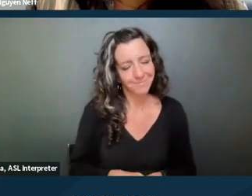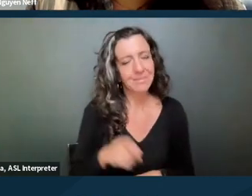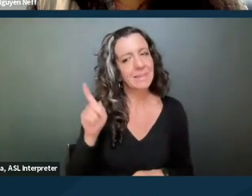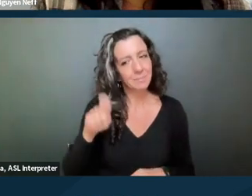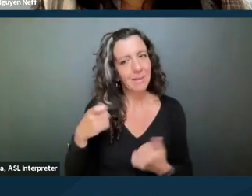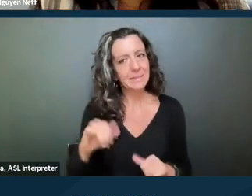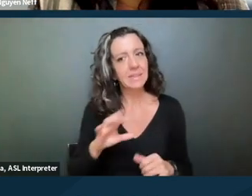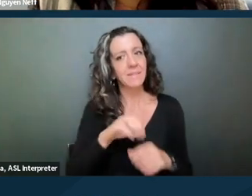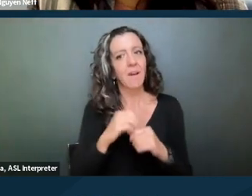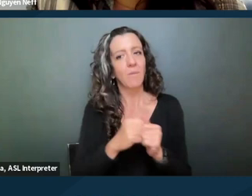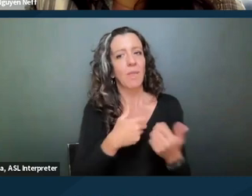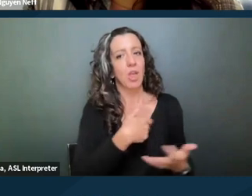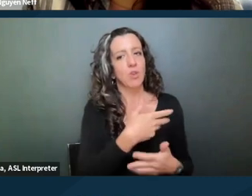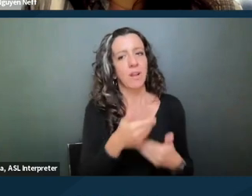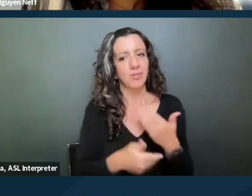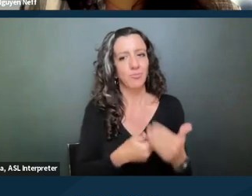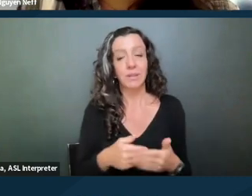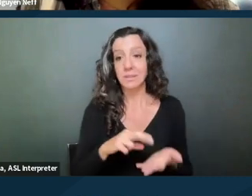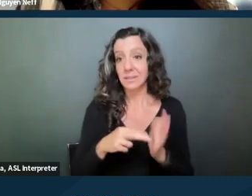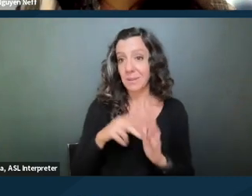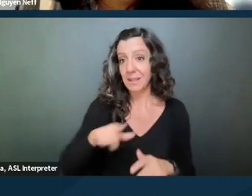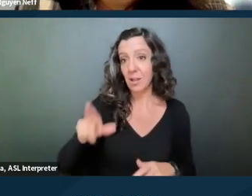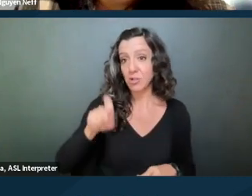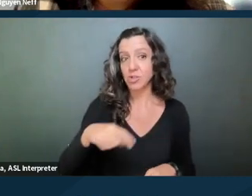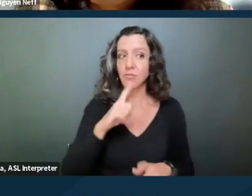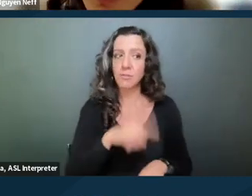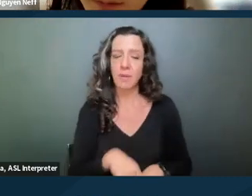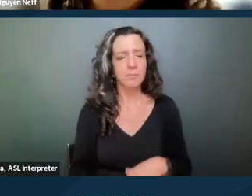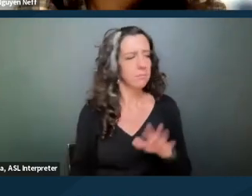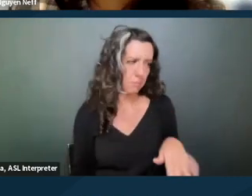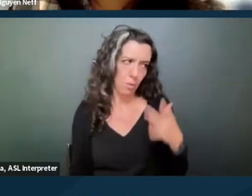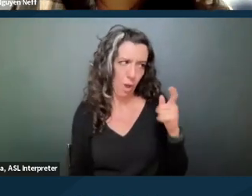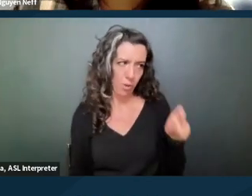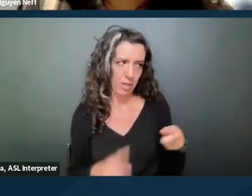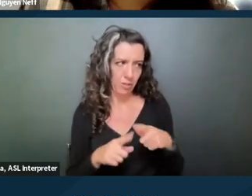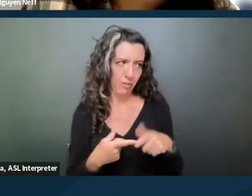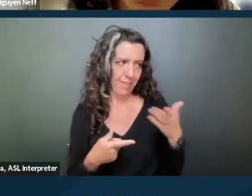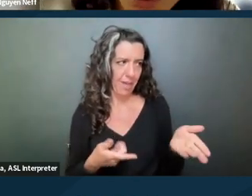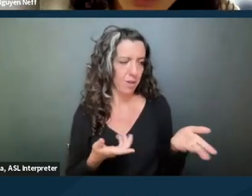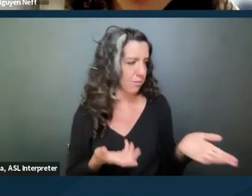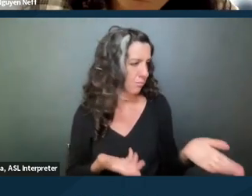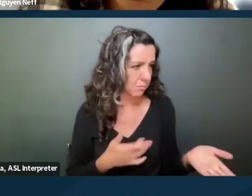So the landlord, you know, should have responded with, well why do you need your friend there? Like, what's, you know, what's going on here?